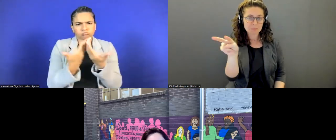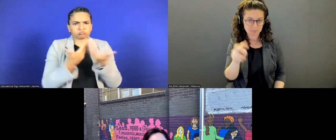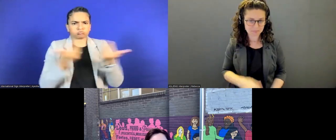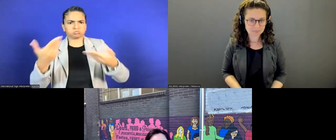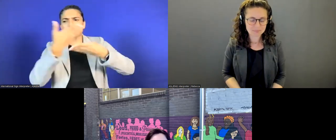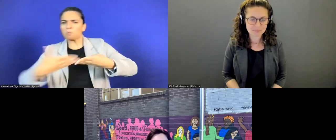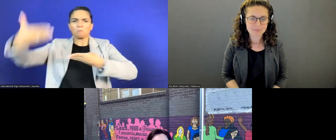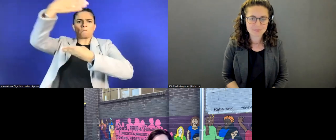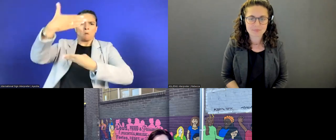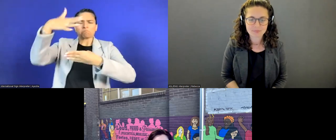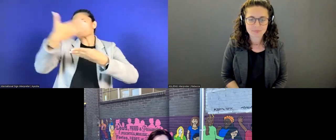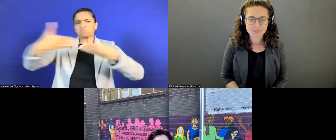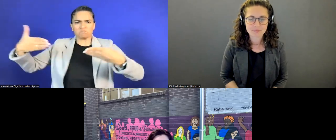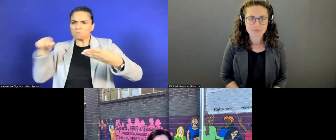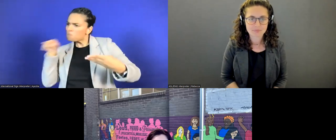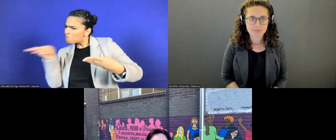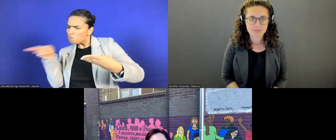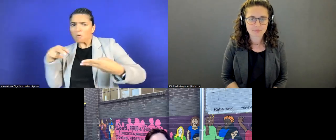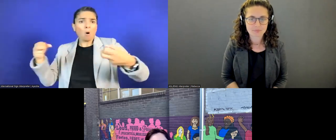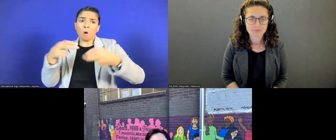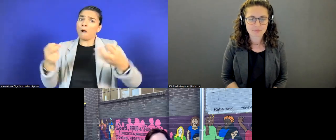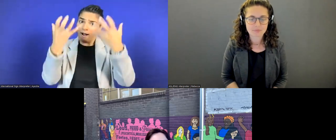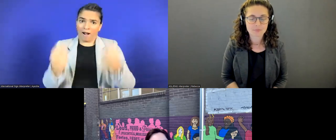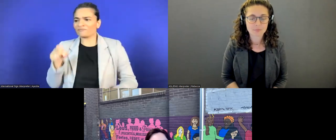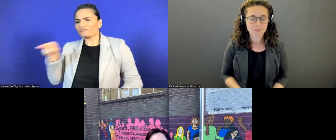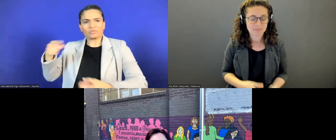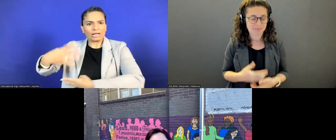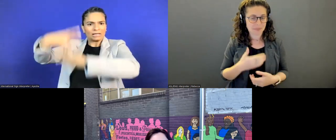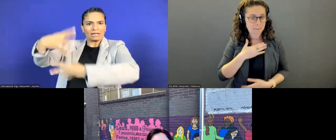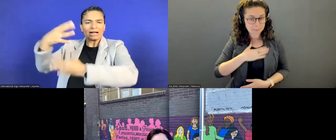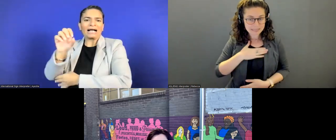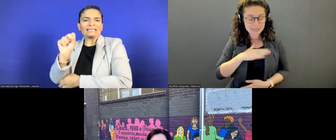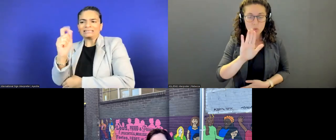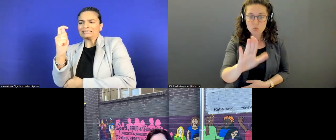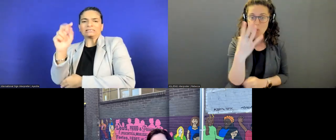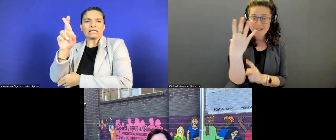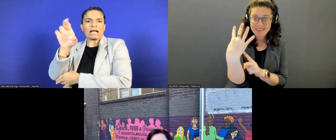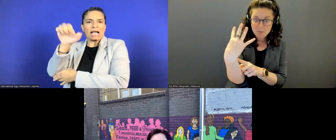We're going to ask you keep your camera and microphones off, at least for now.